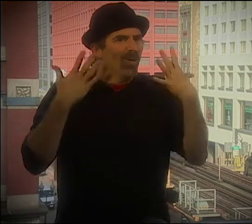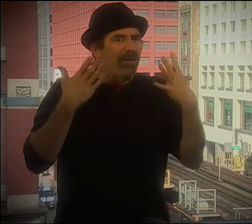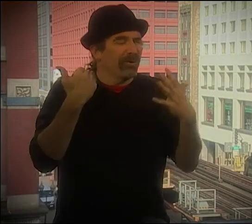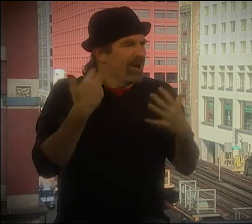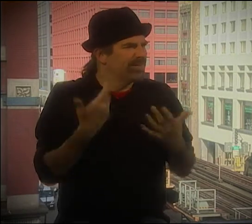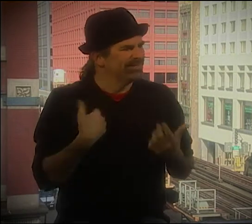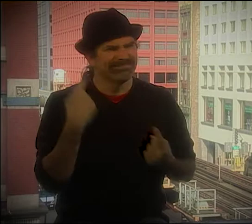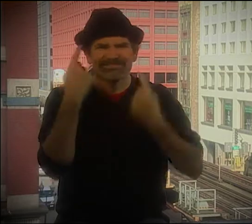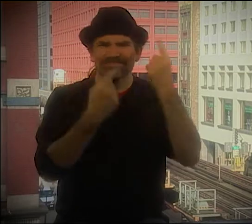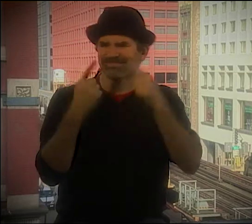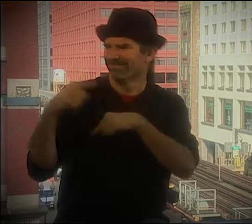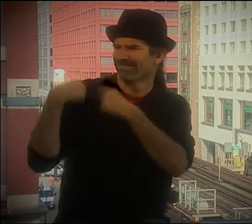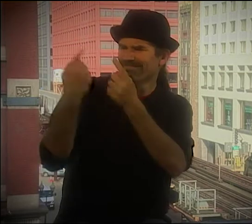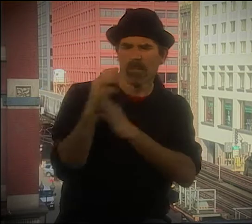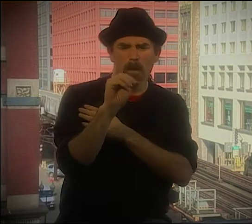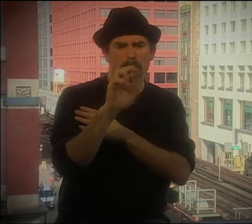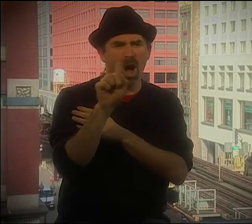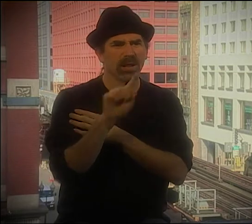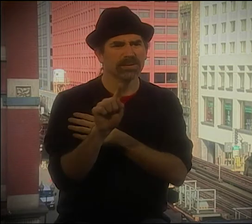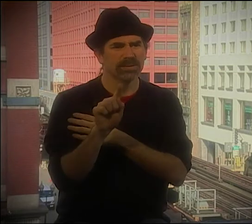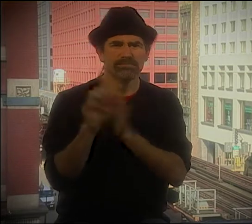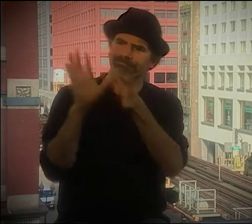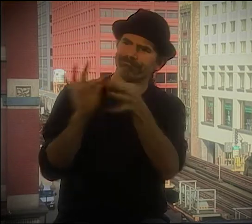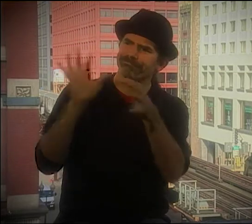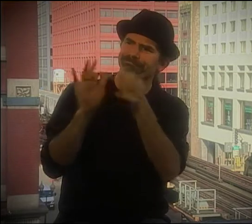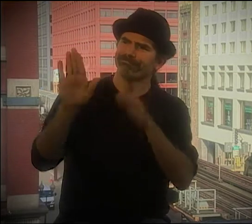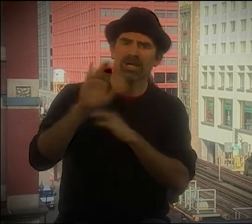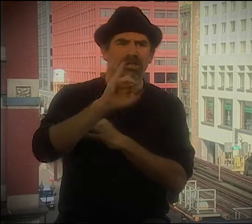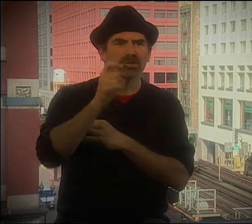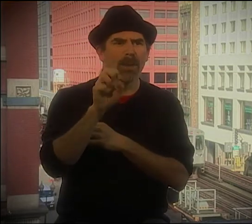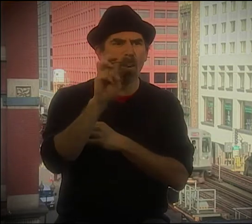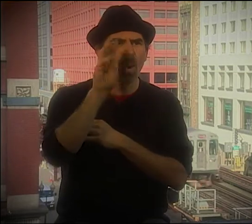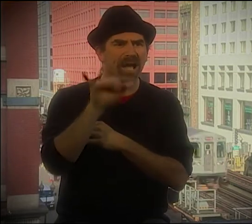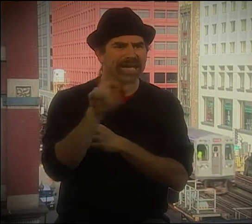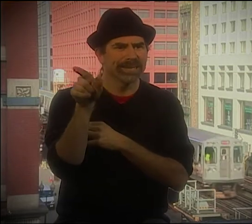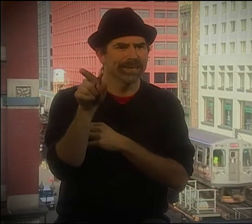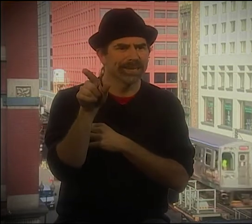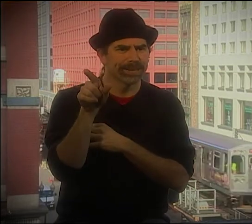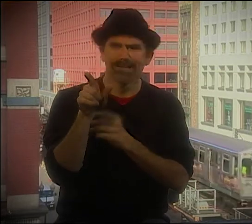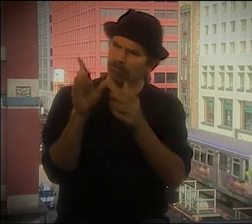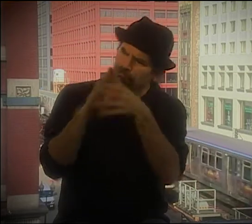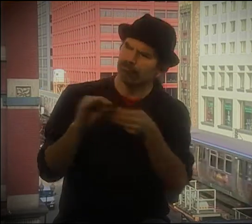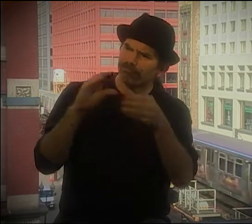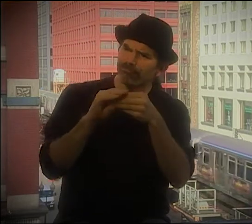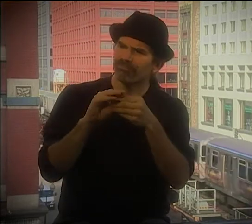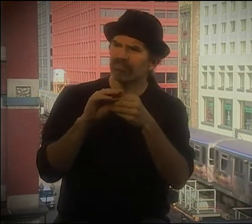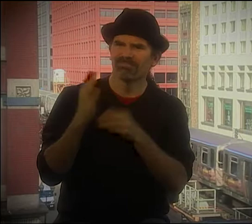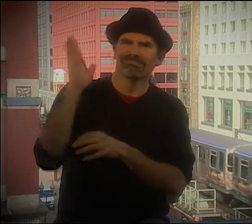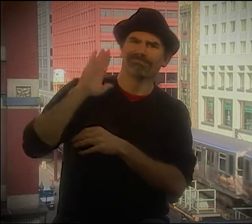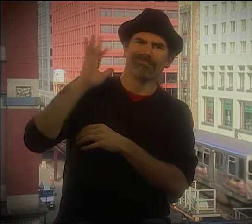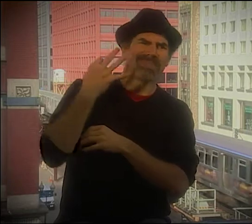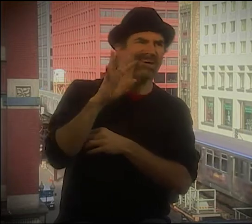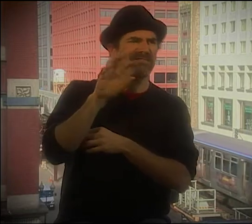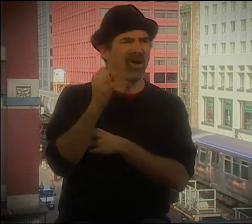AND YOU KNOW, I REALLY APPLAUD THAT. IT WAS SO INSPIRING BECAUSE YOU'D SEE LIKE MALZ